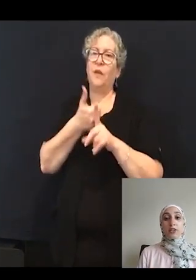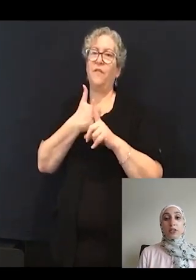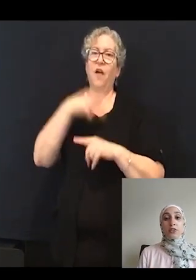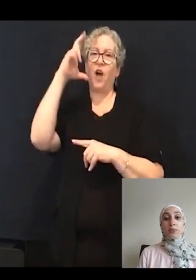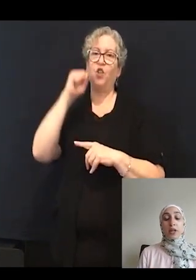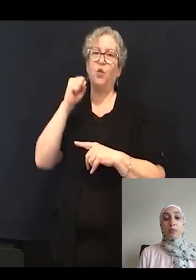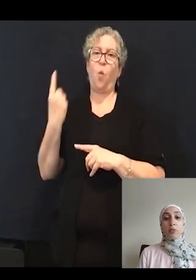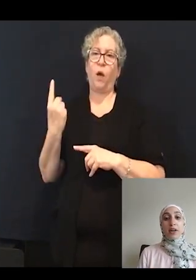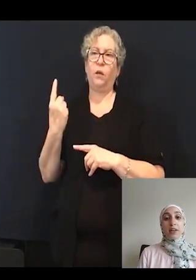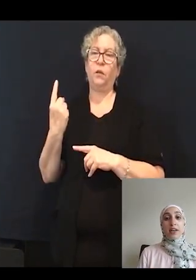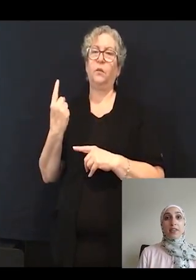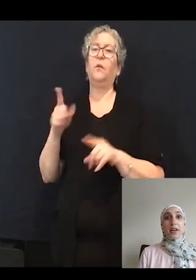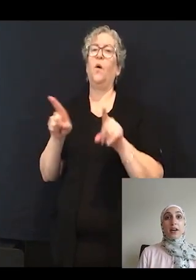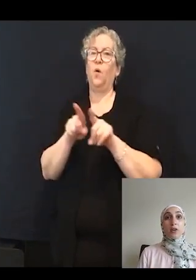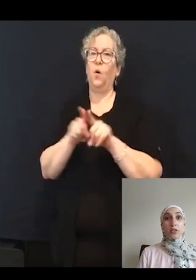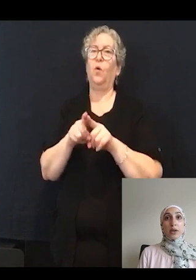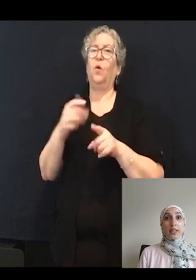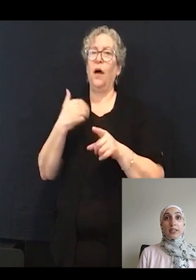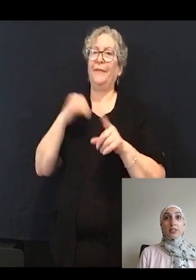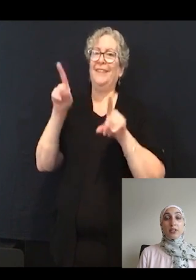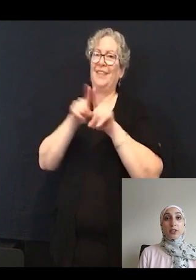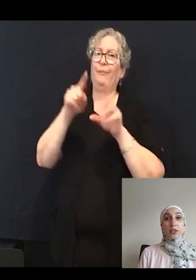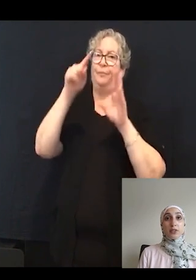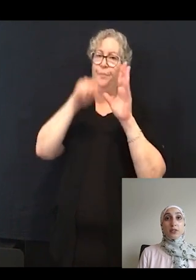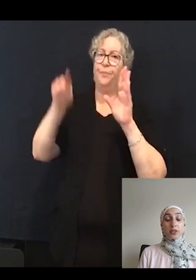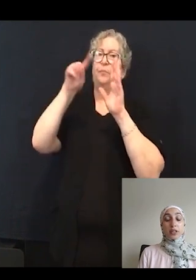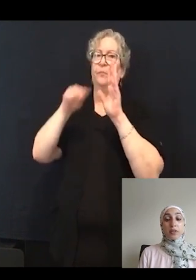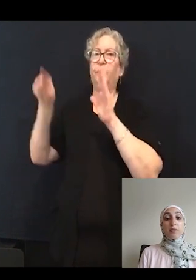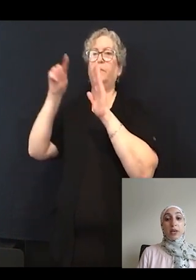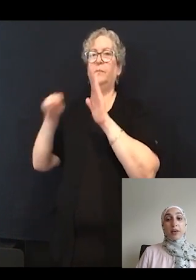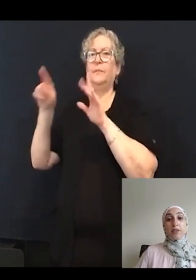1 that also has a circling behavior similar to what